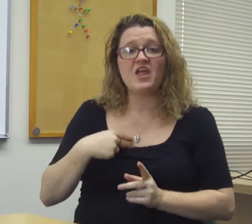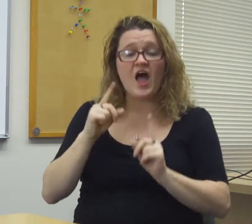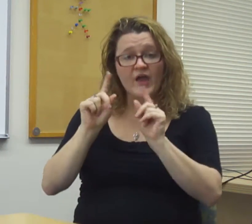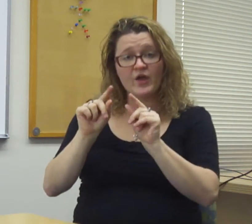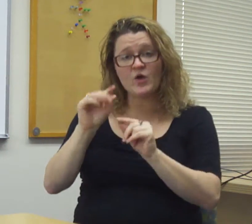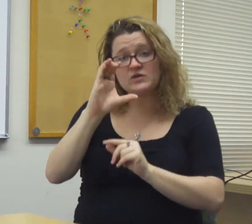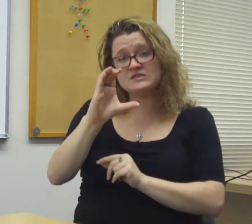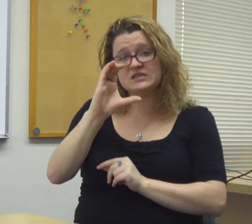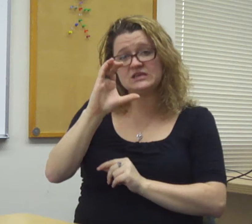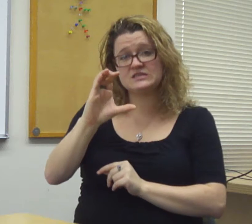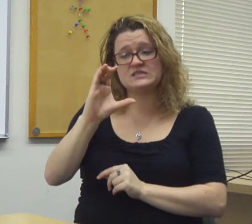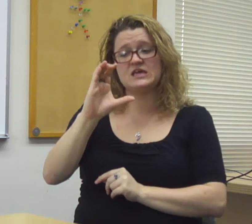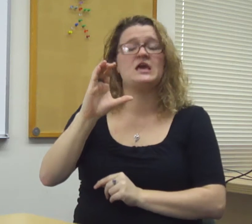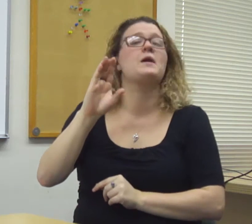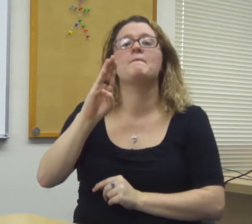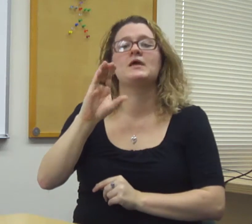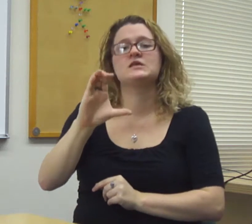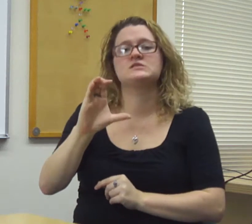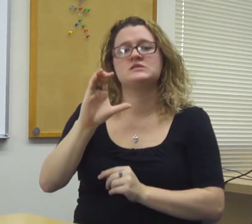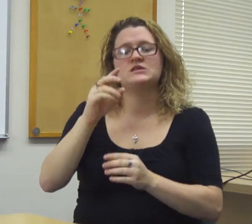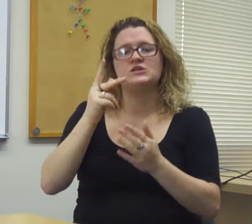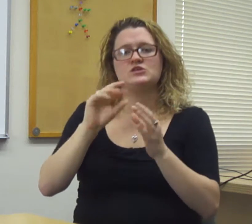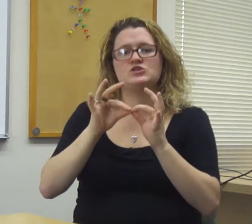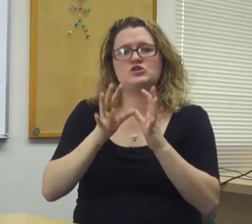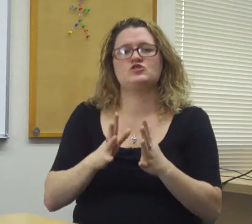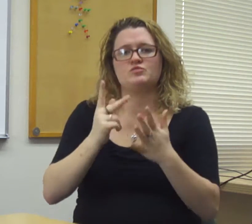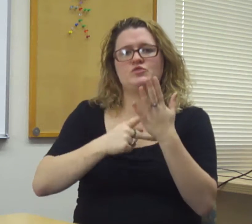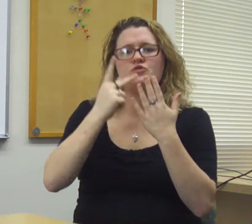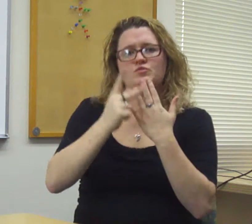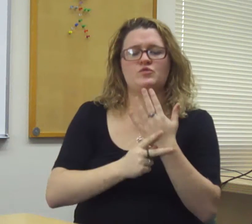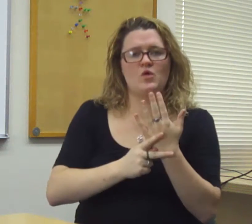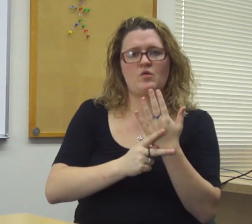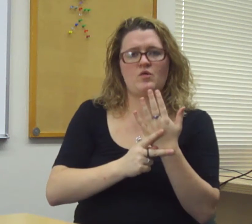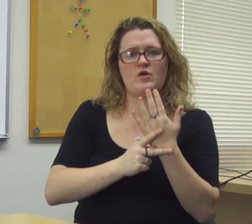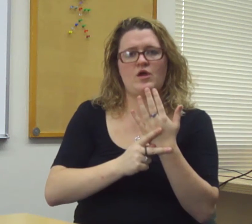I attended CCBS's Interpreter Preperation Program